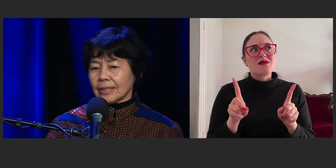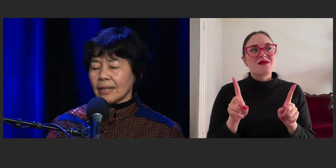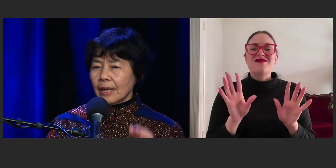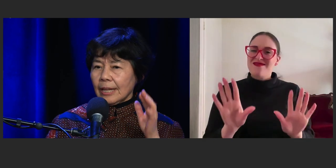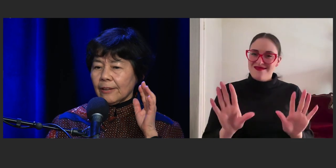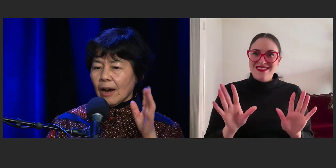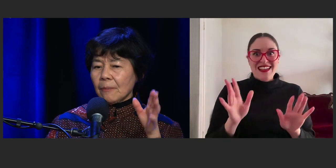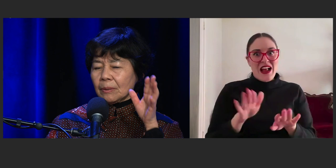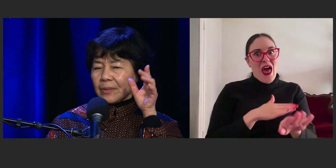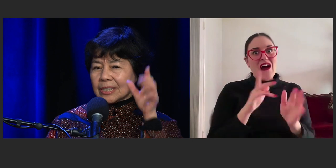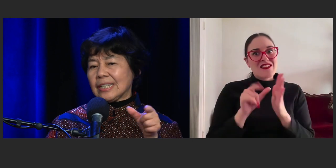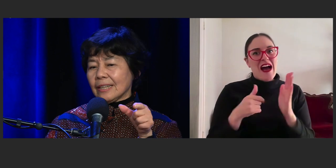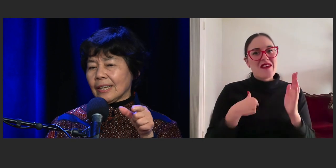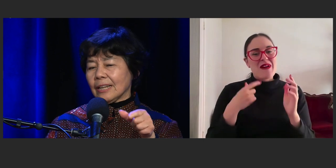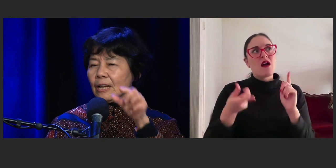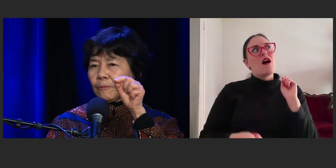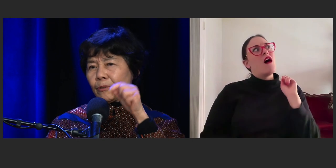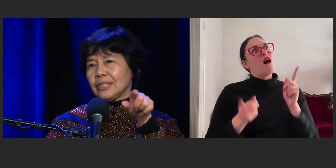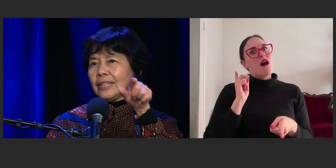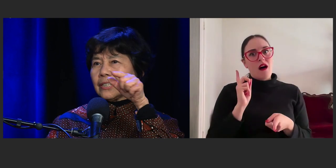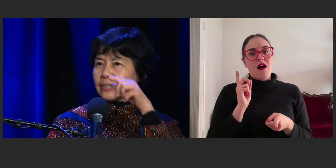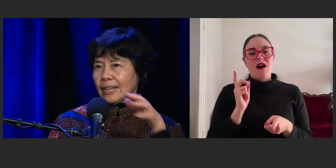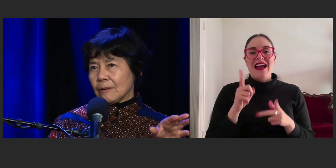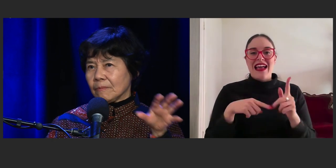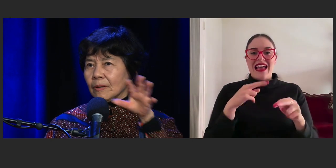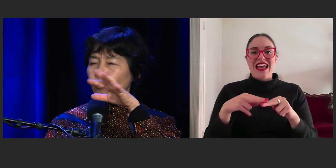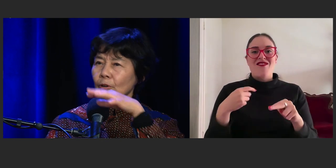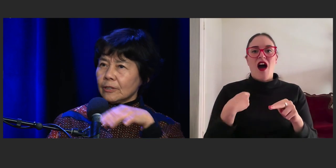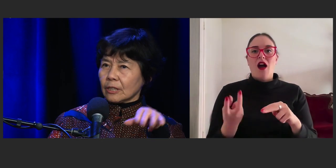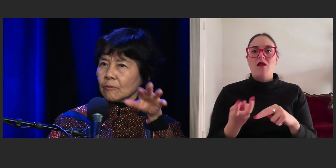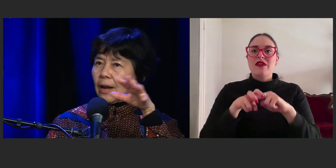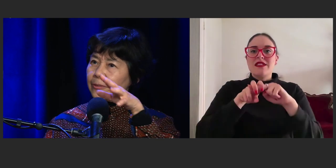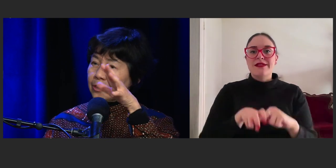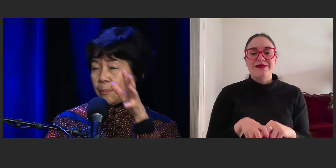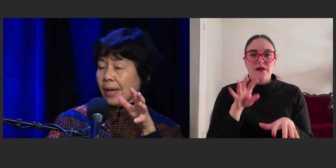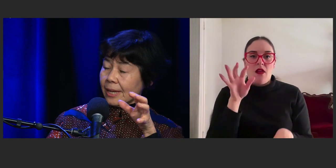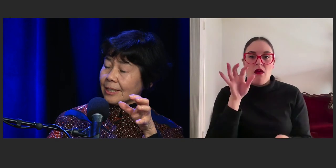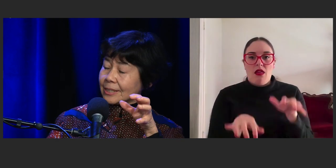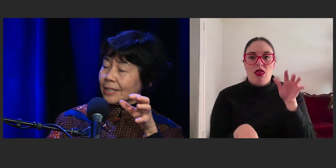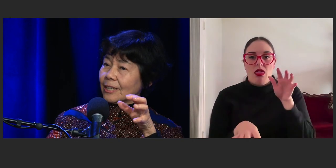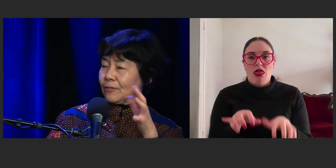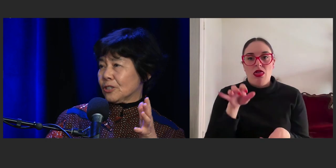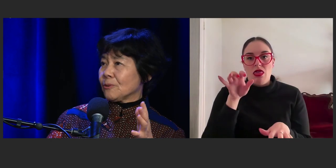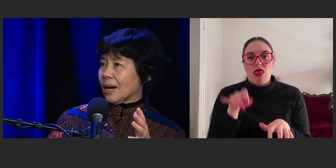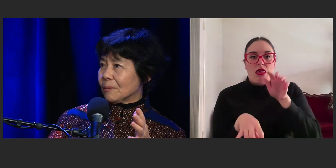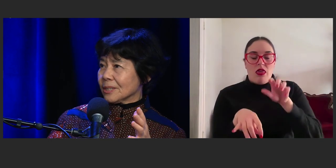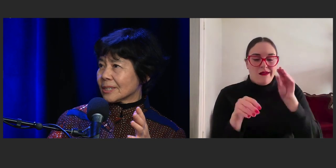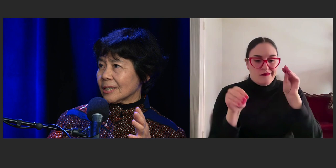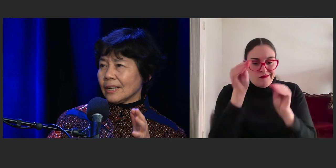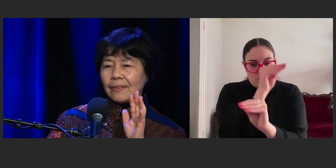that if I'm sitting there pushing the same words, around the page for two hours,